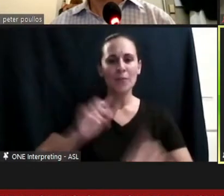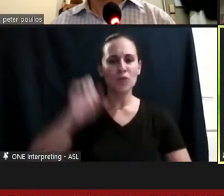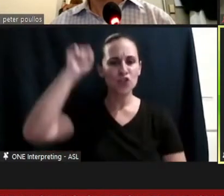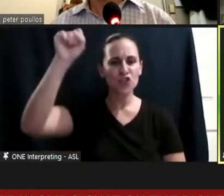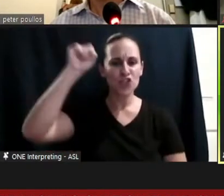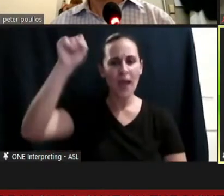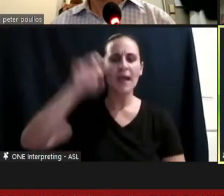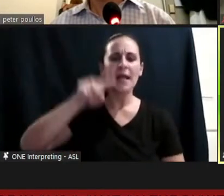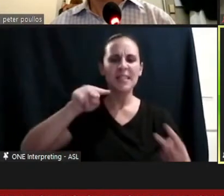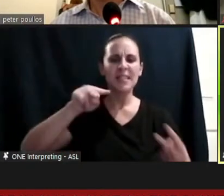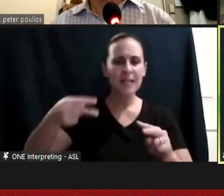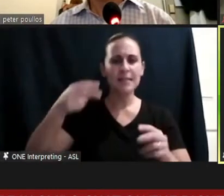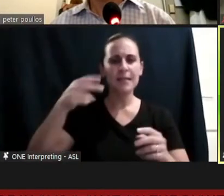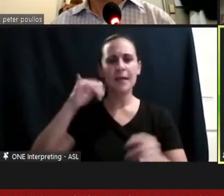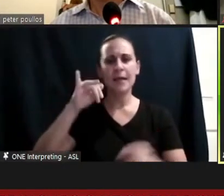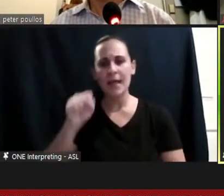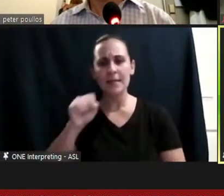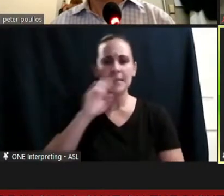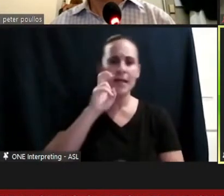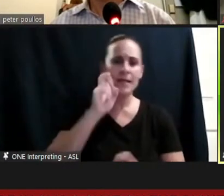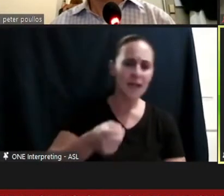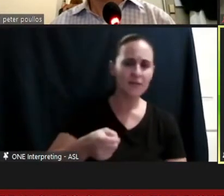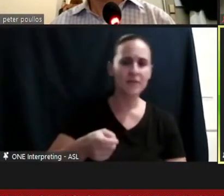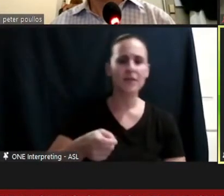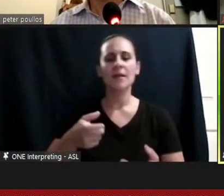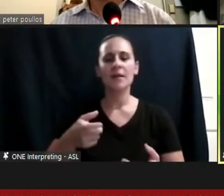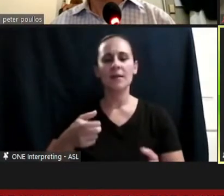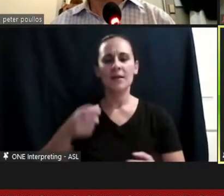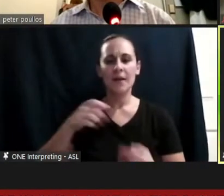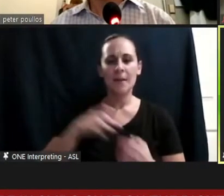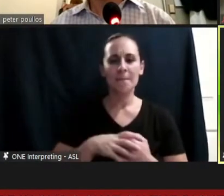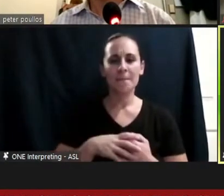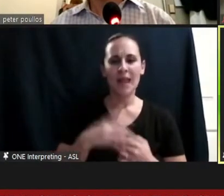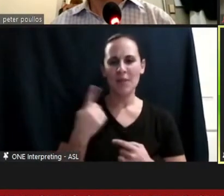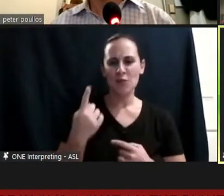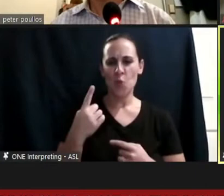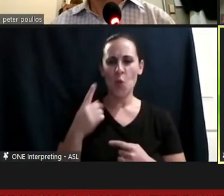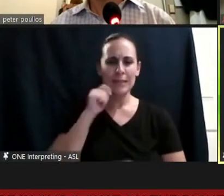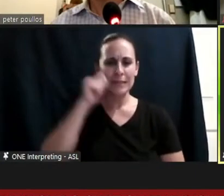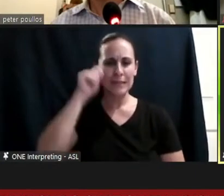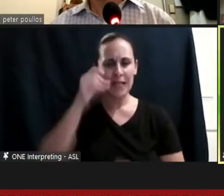There's a very snarky teenager next to me who muttered under her breath ''if this is a gift --''